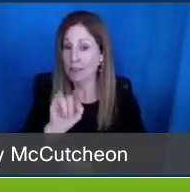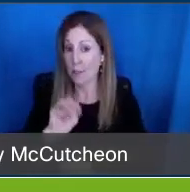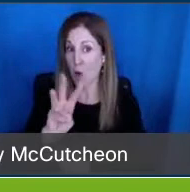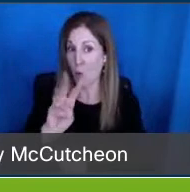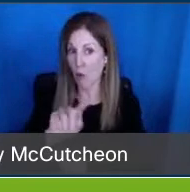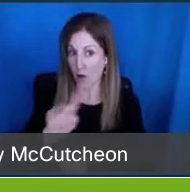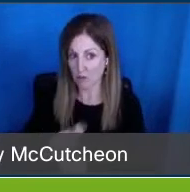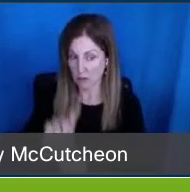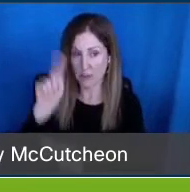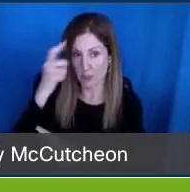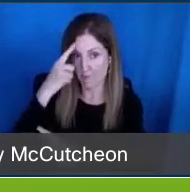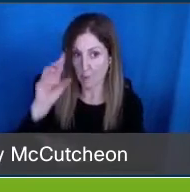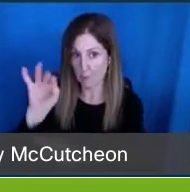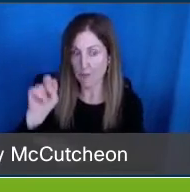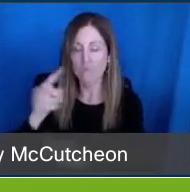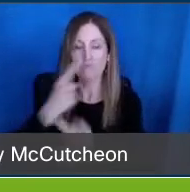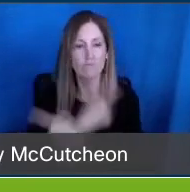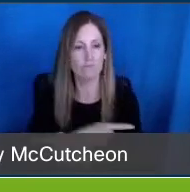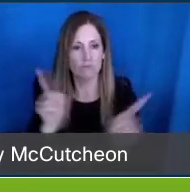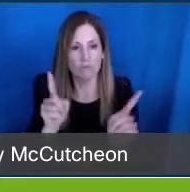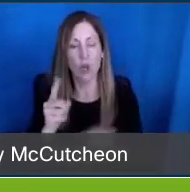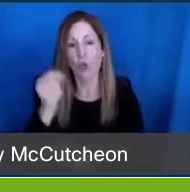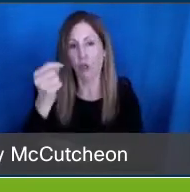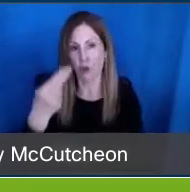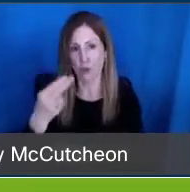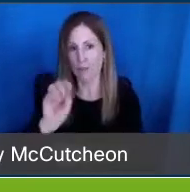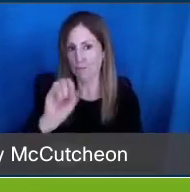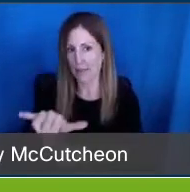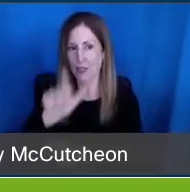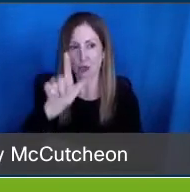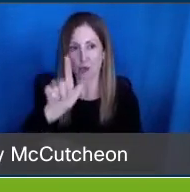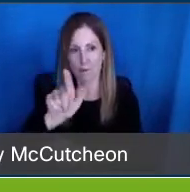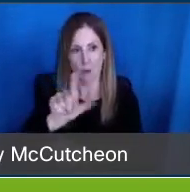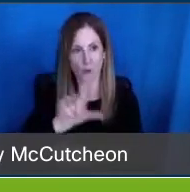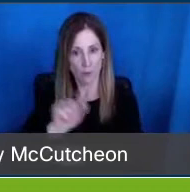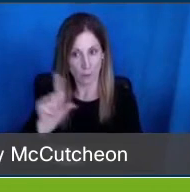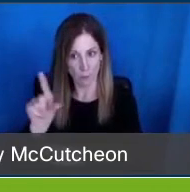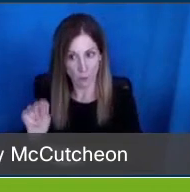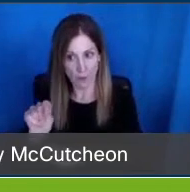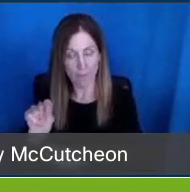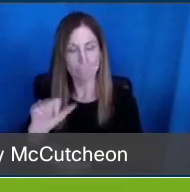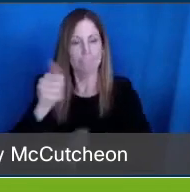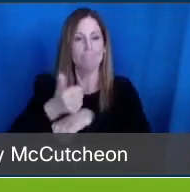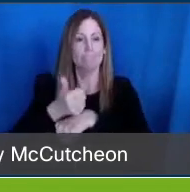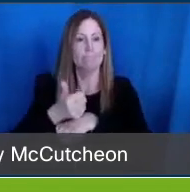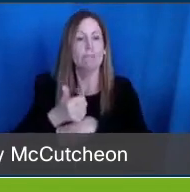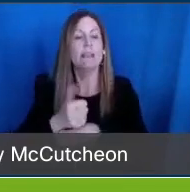does hereby proclaim Thursday, May 21st, 2020, as Digital Accessibility Awareness Day